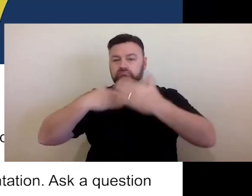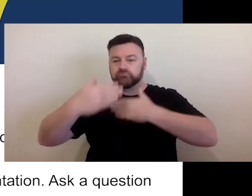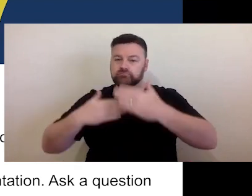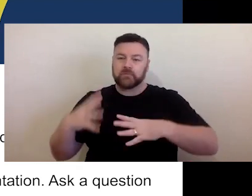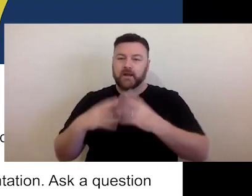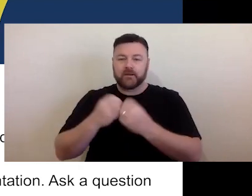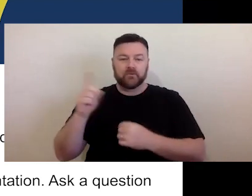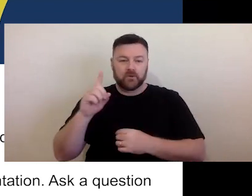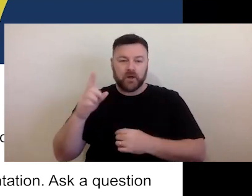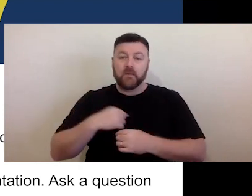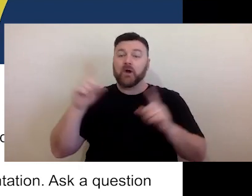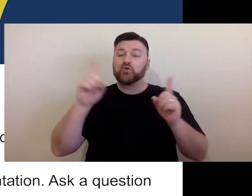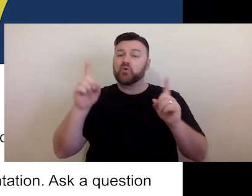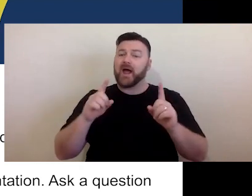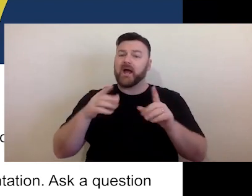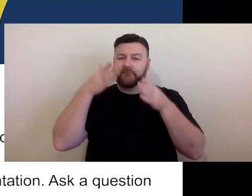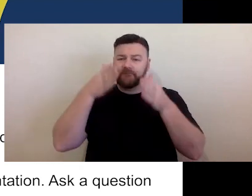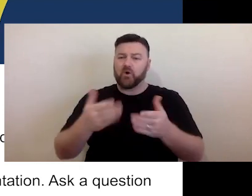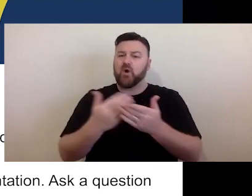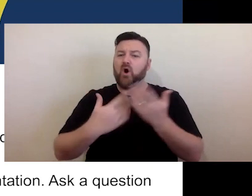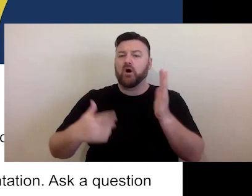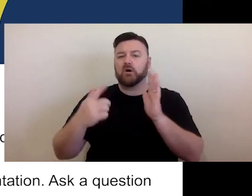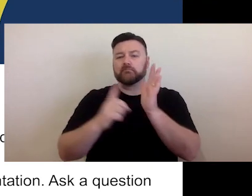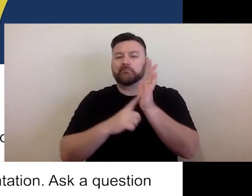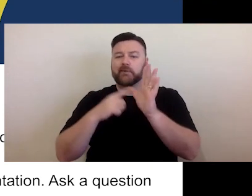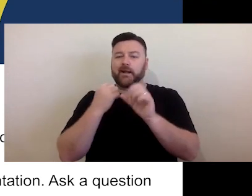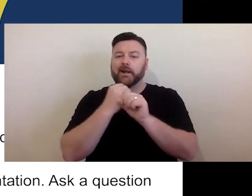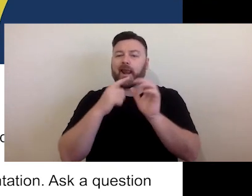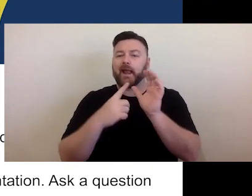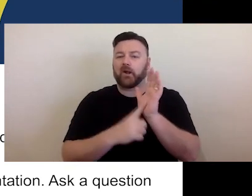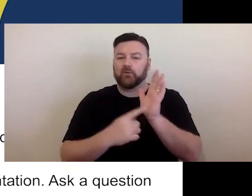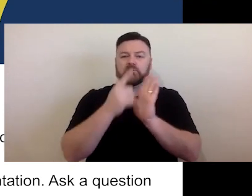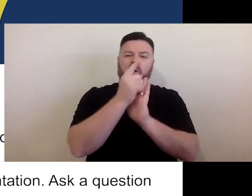a legal nature, we won't be able to provide any specific advice on